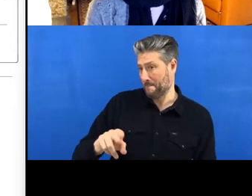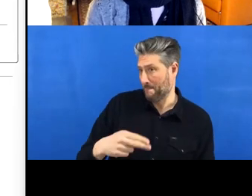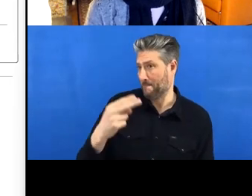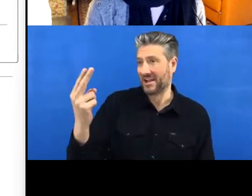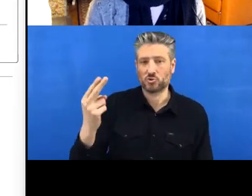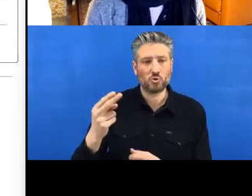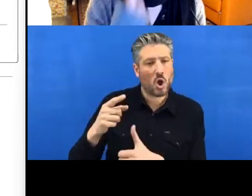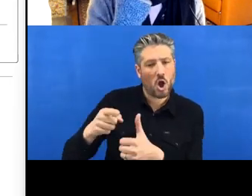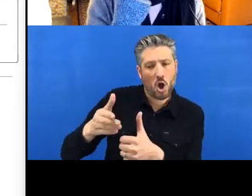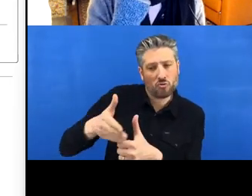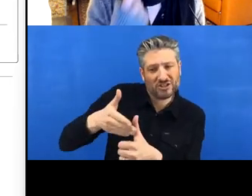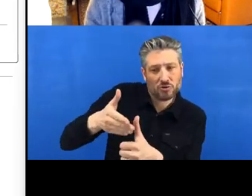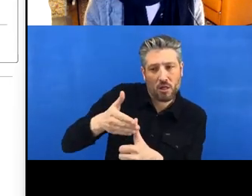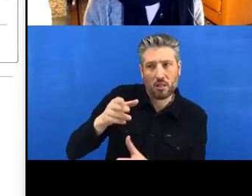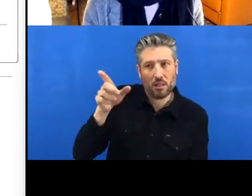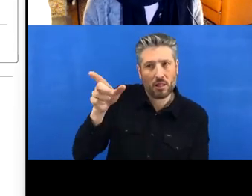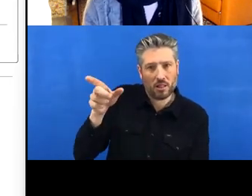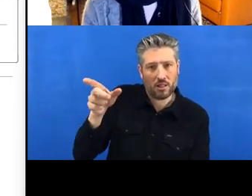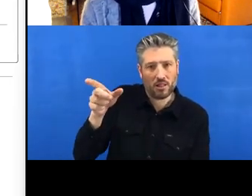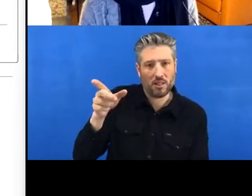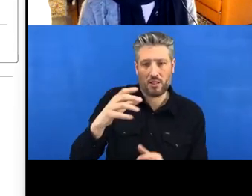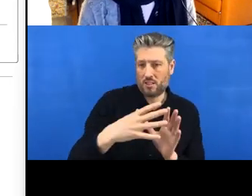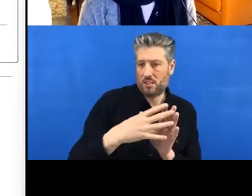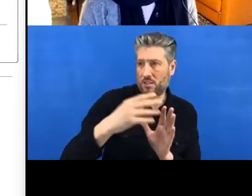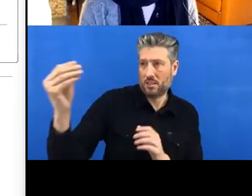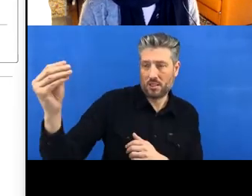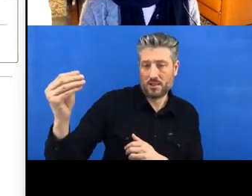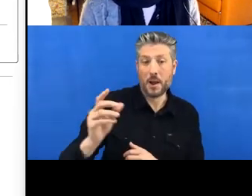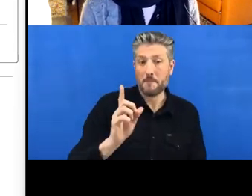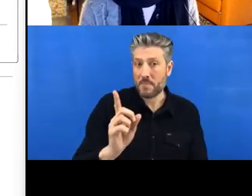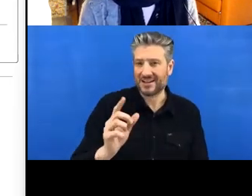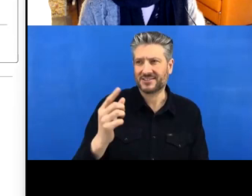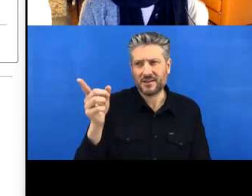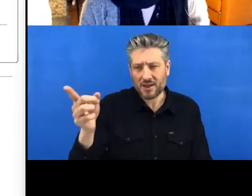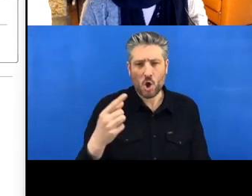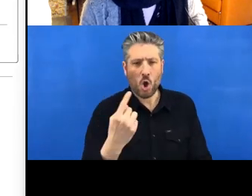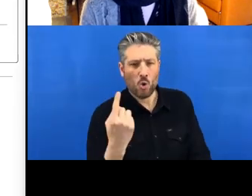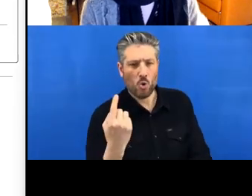So then it's up to the owner of the original repository to decide whether they want to integrate